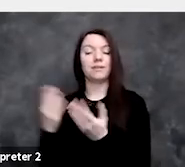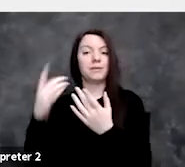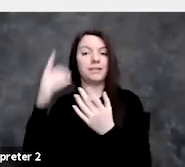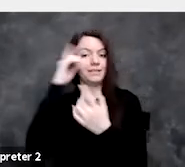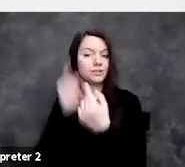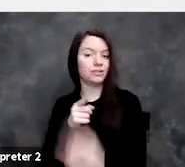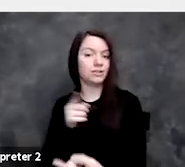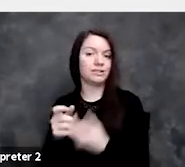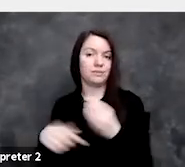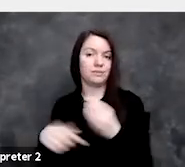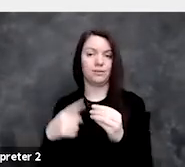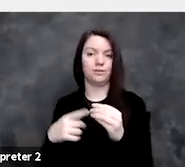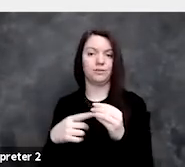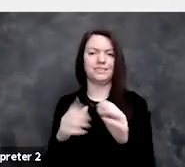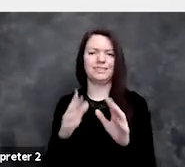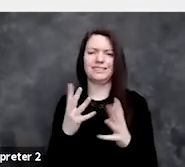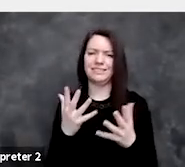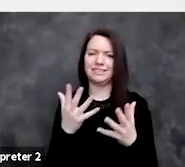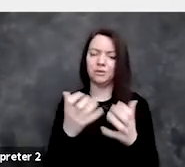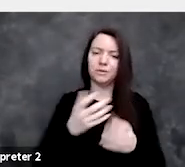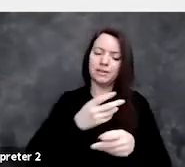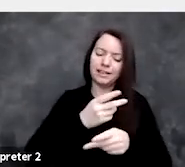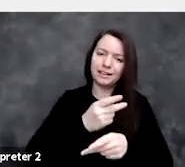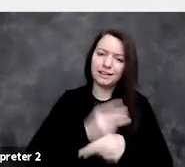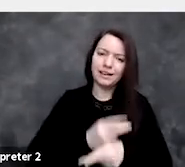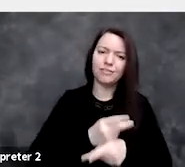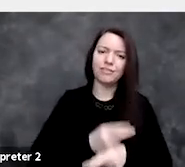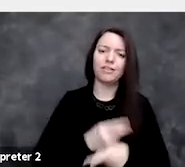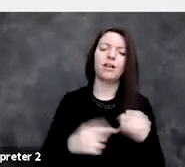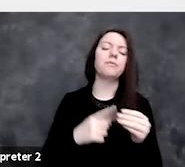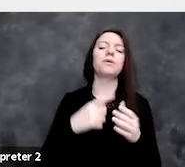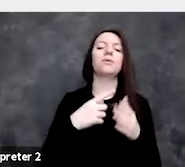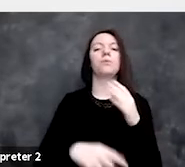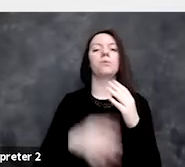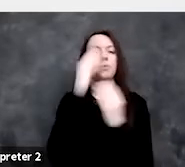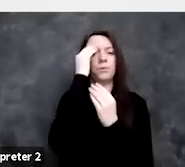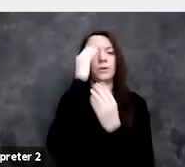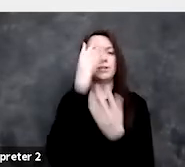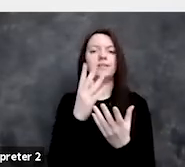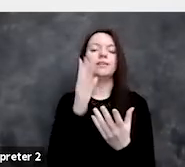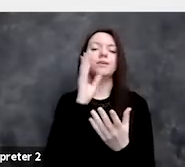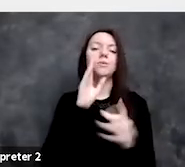You want to be very careful with what data are different companies getting,